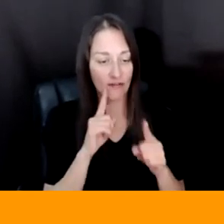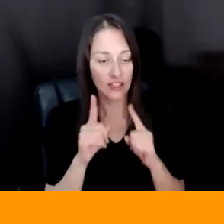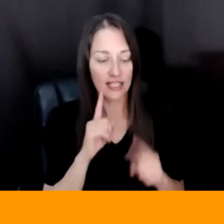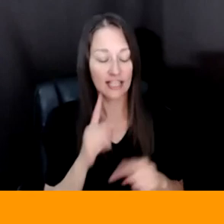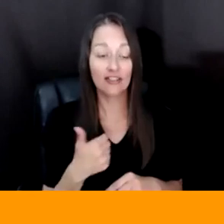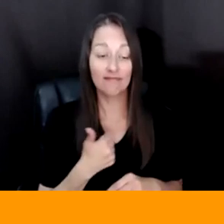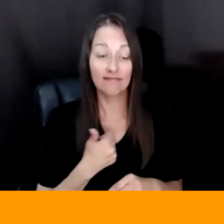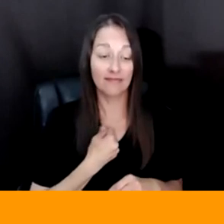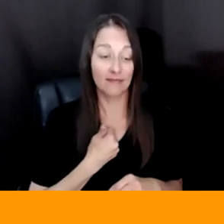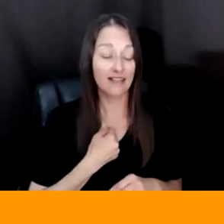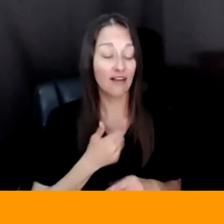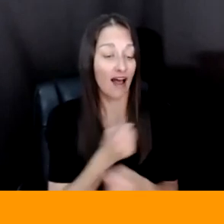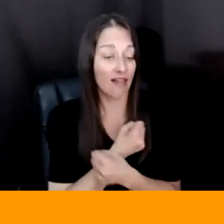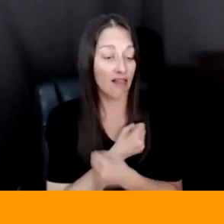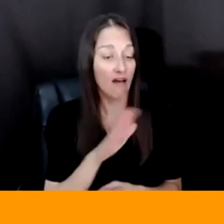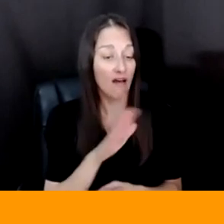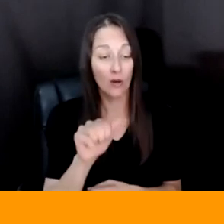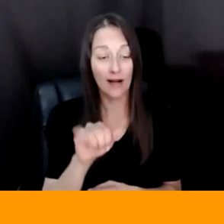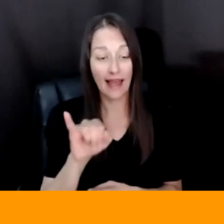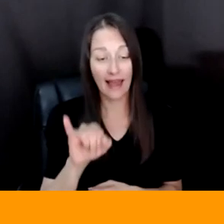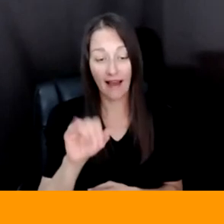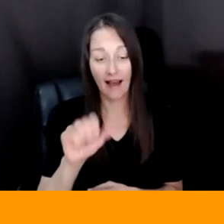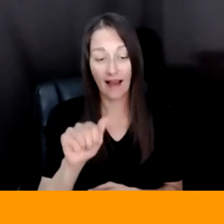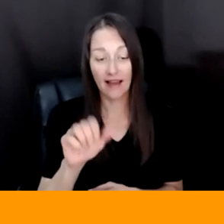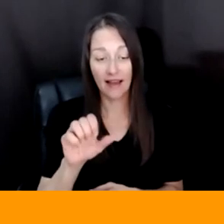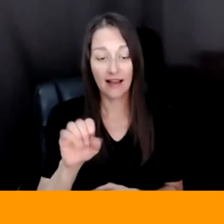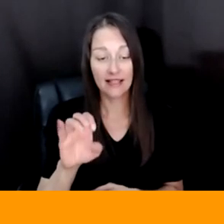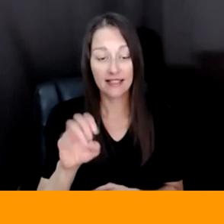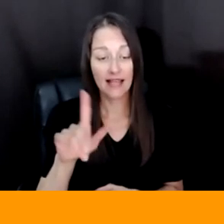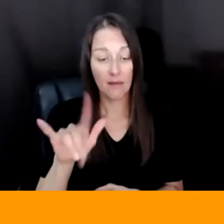CONVERSATIONS THAT HAVE EXPANDED YOU KNOW THROUGHOUT TIME AND BUILDING THAT COMMUNITY. SO